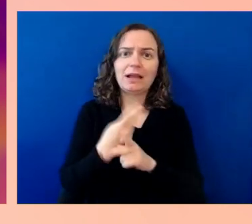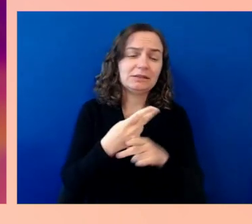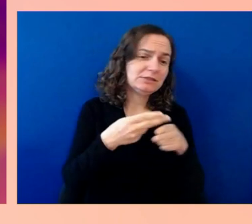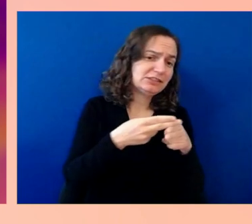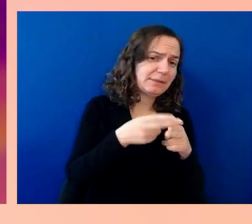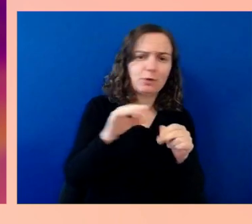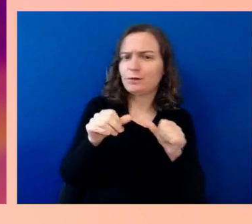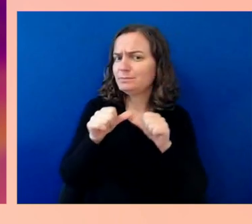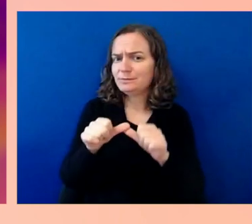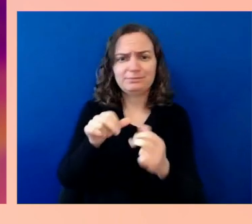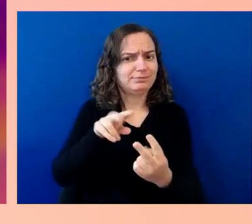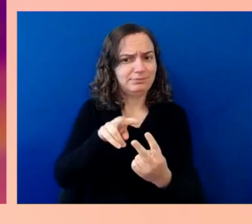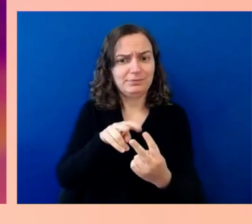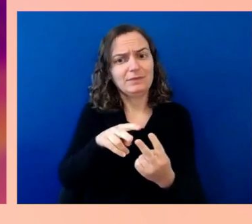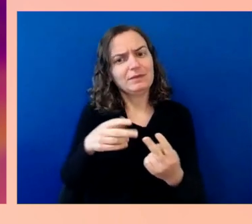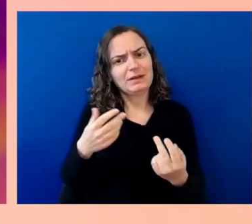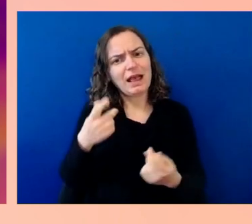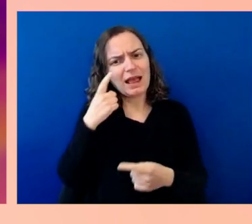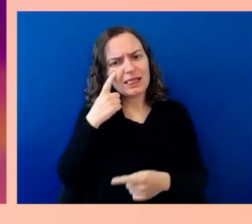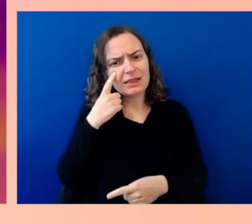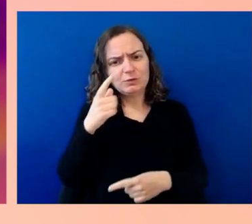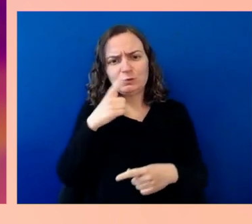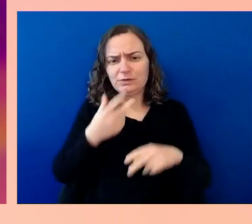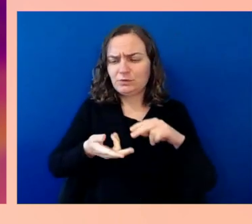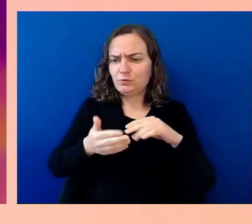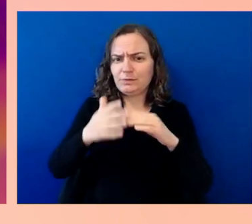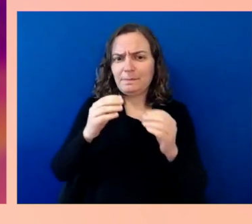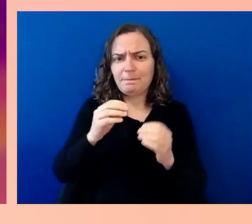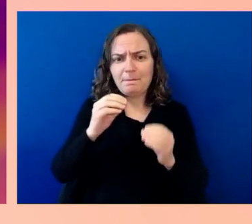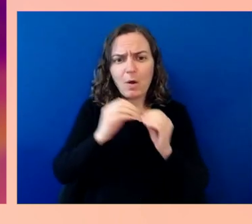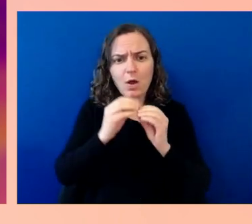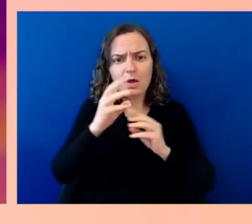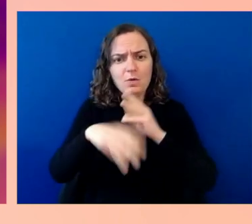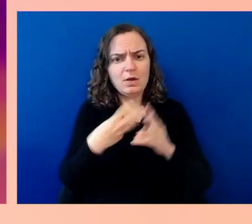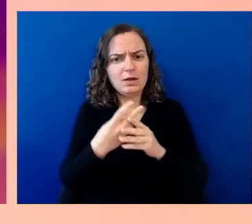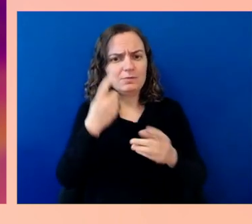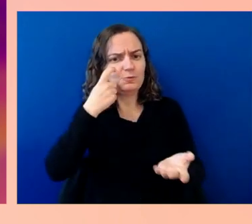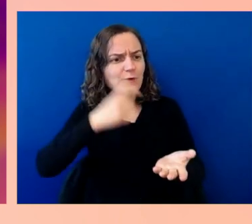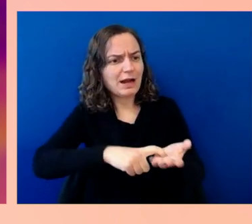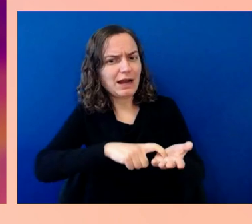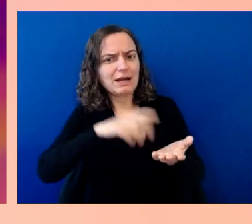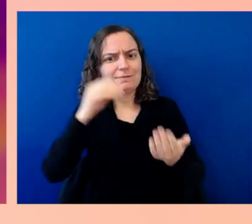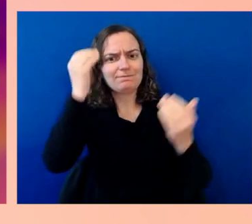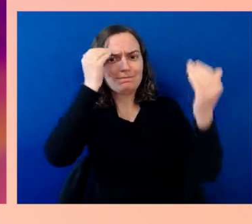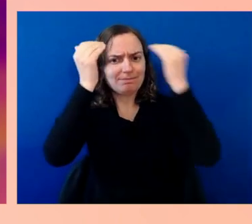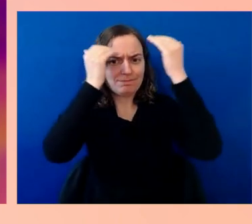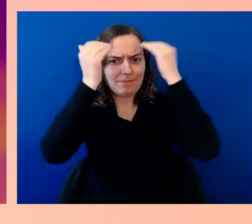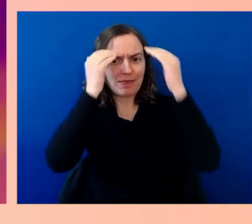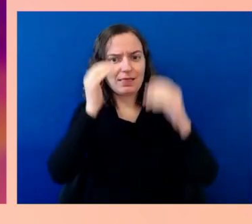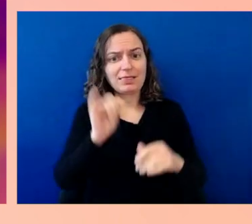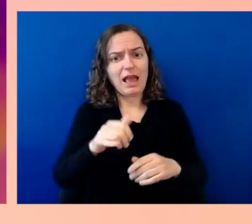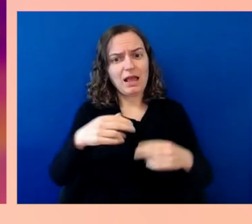that people have a fundamental right to accessibility. That's something I think you've long stood up for.